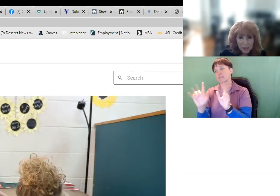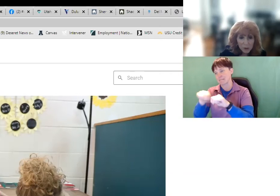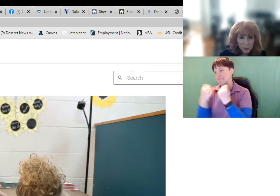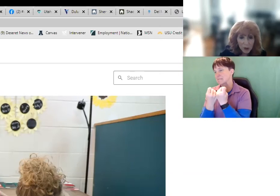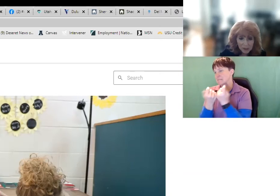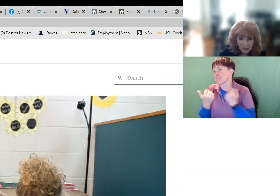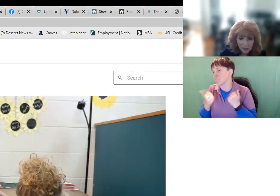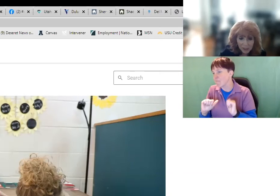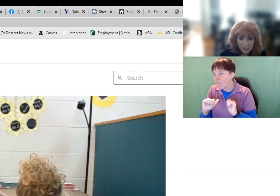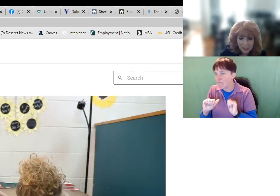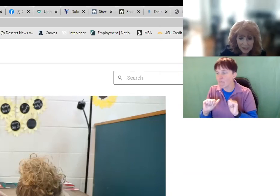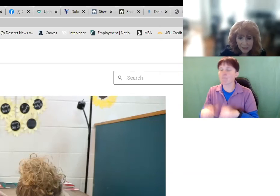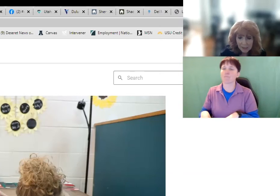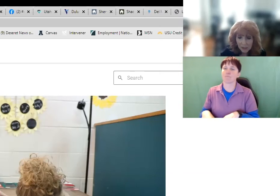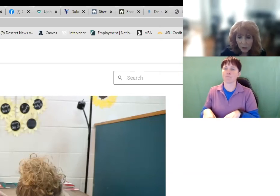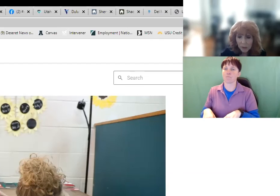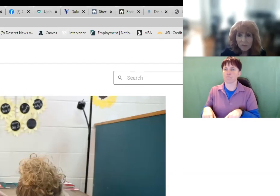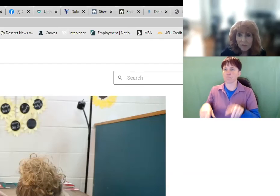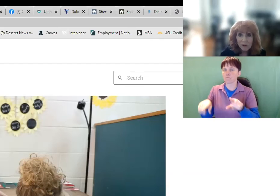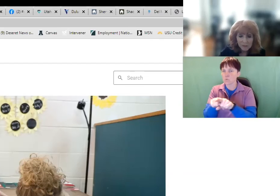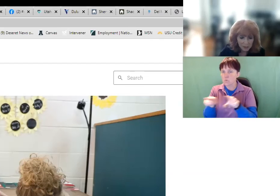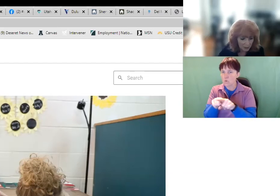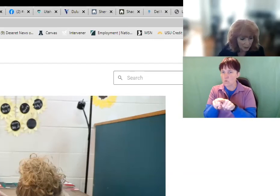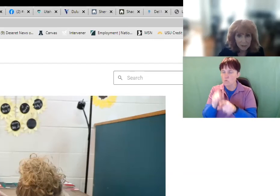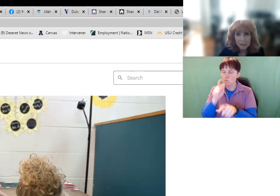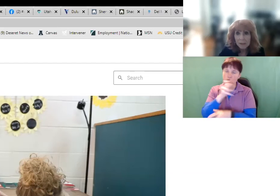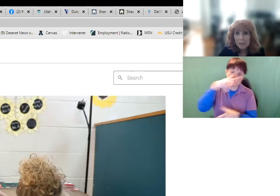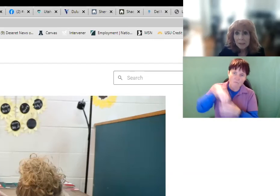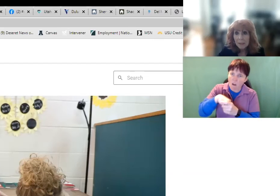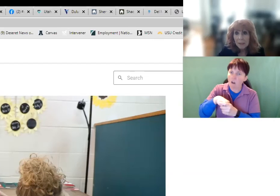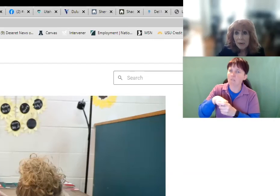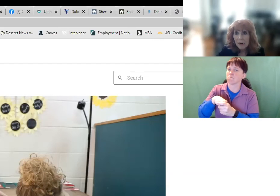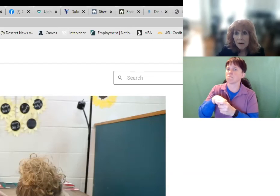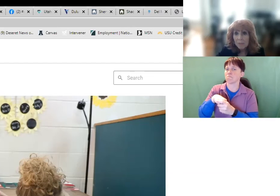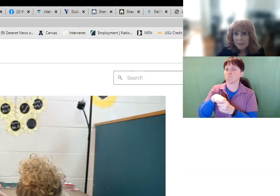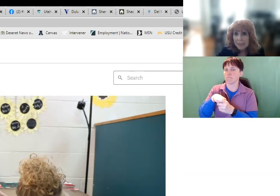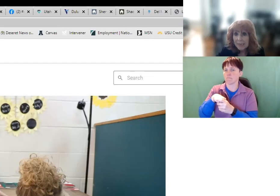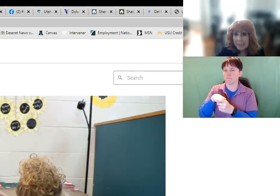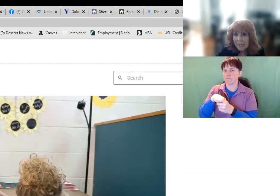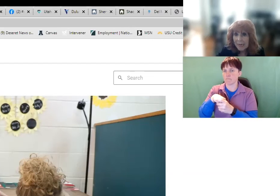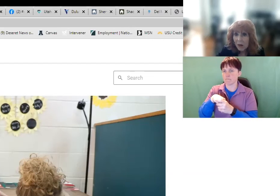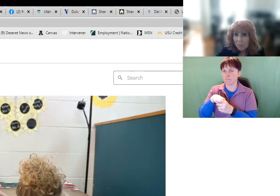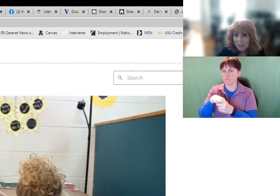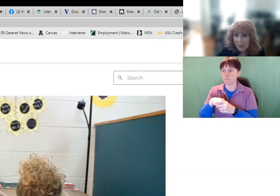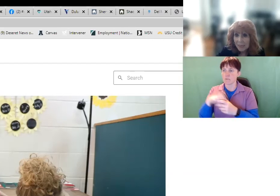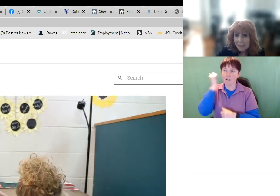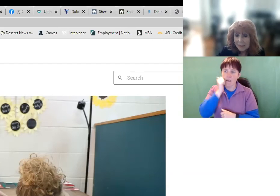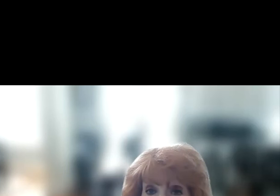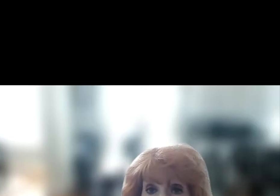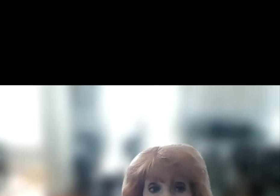also then is, you know, involved in day to day, helping accessing information.